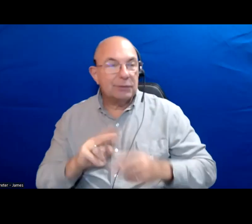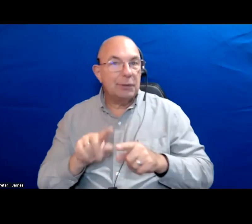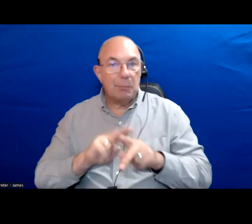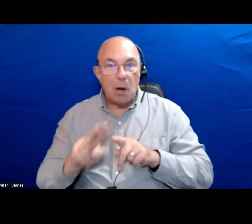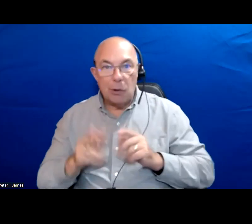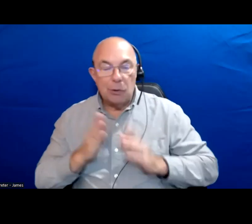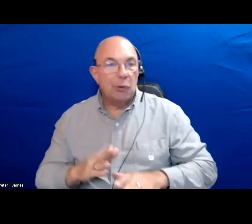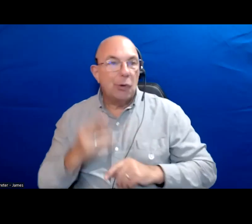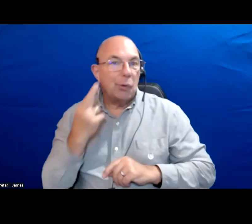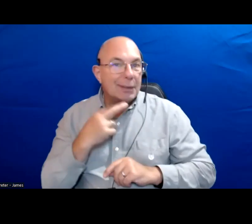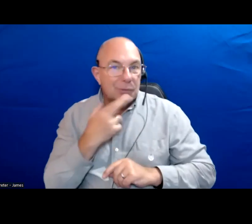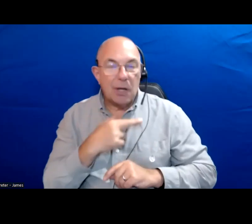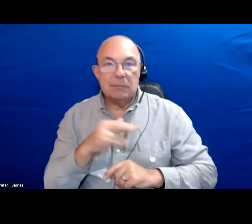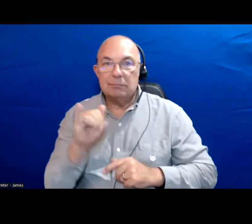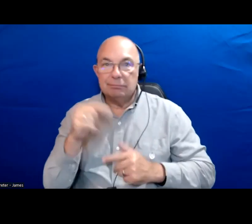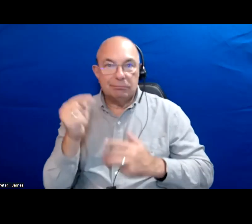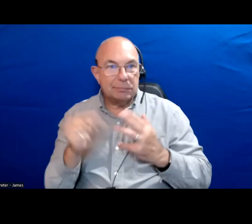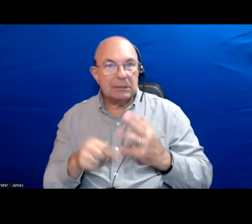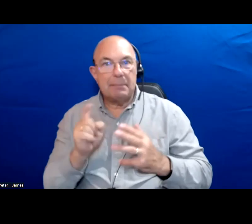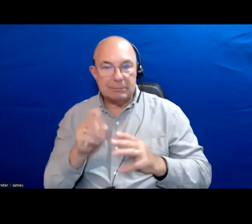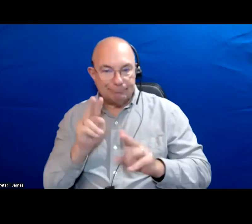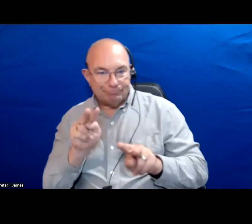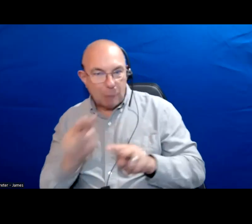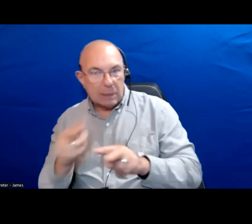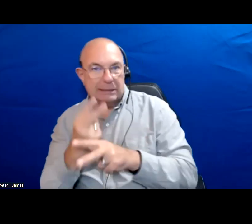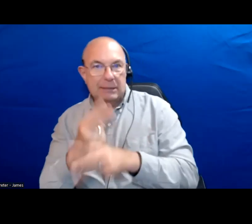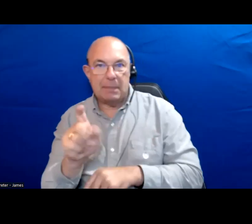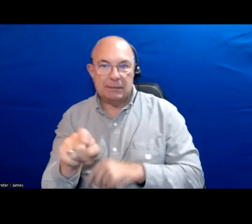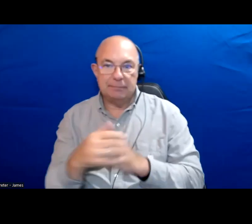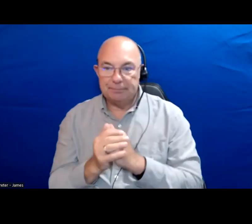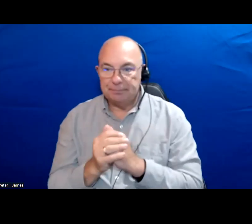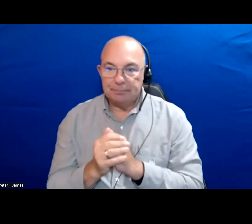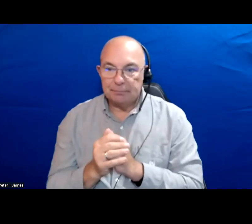of things we need to pay attention to.